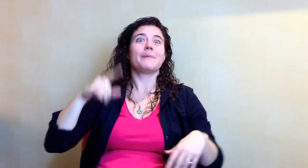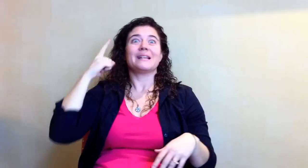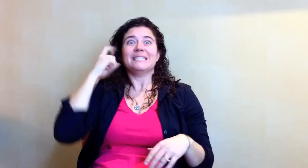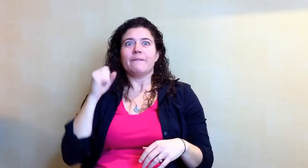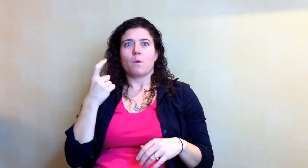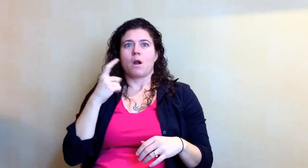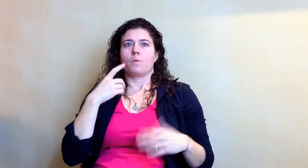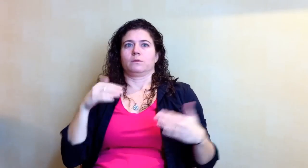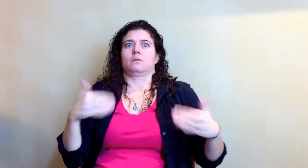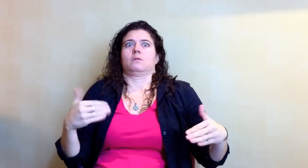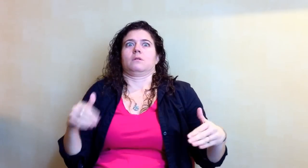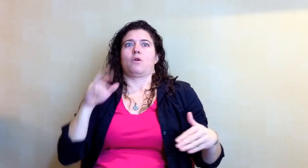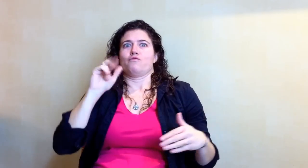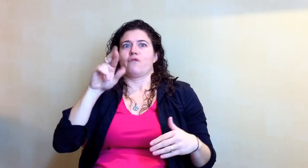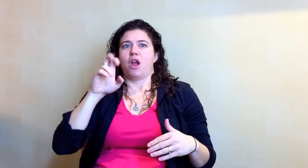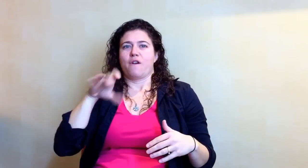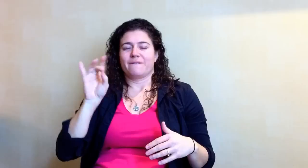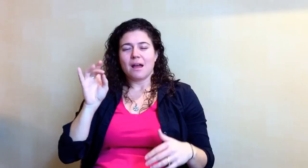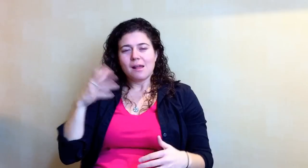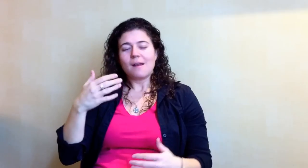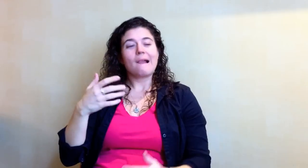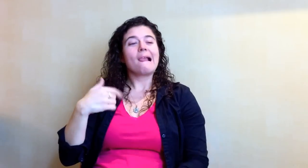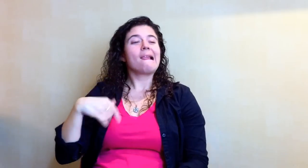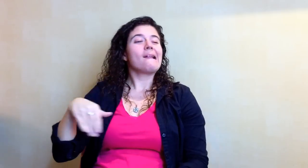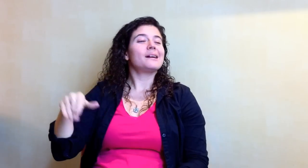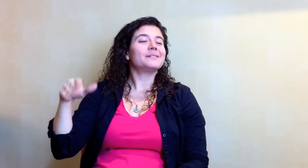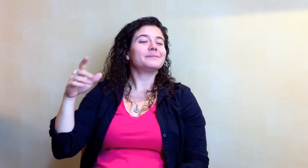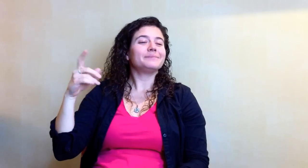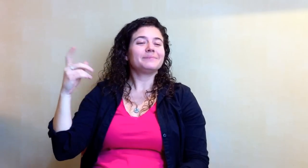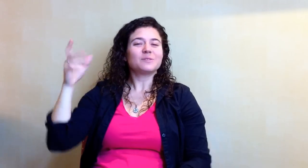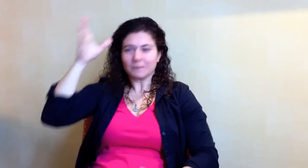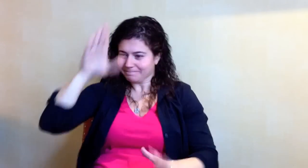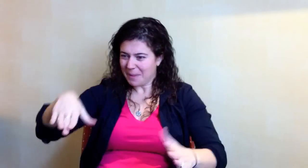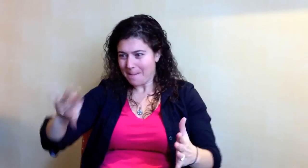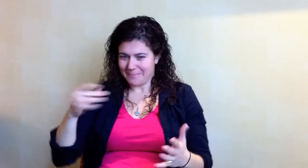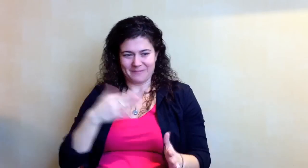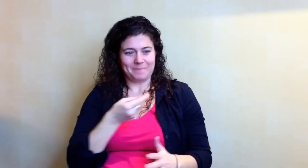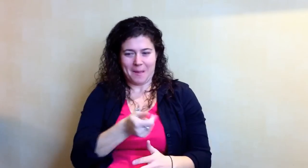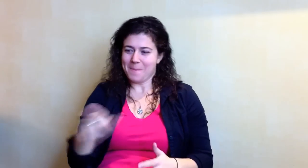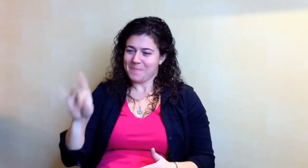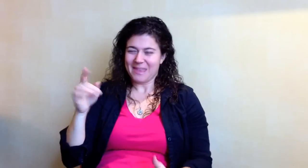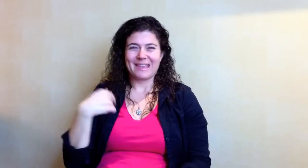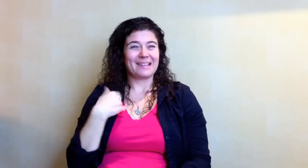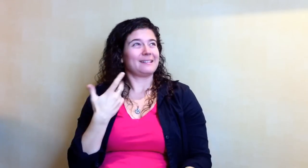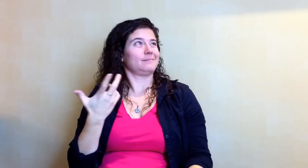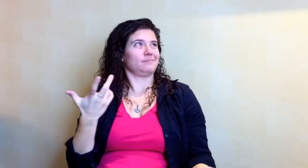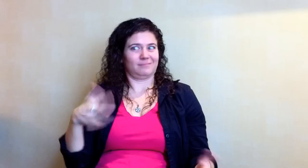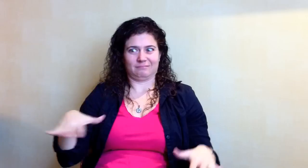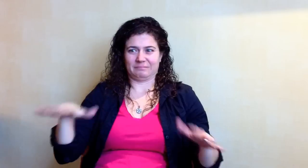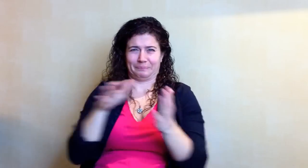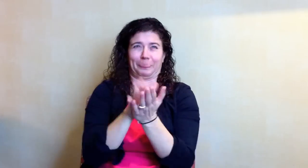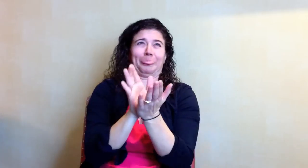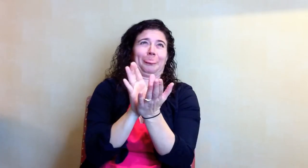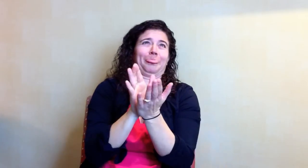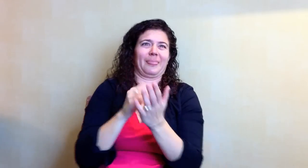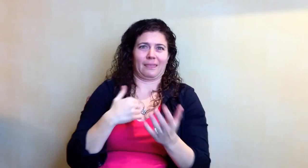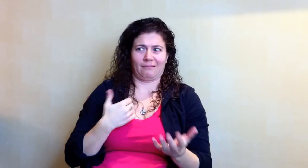The silver one was a rare find. My father paid and hurried me into picking one. I am like me? There are too many.